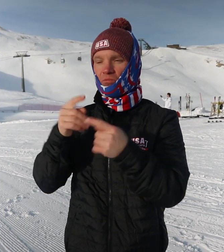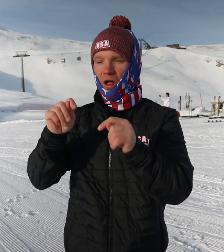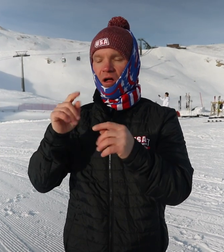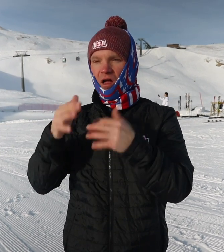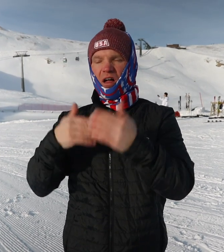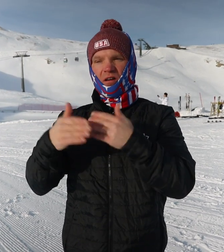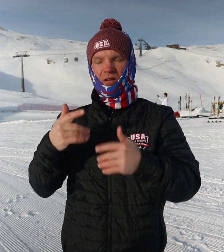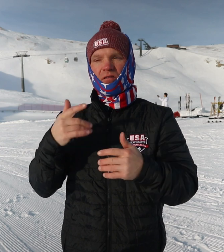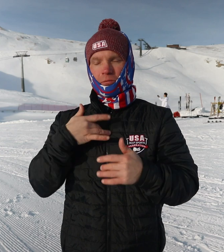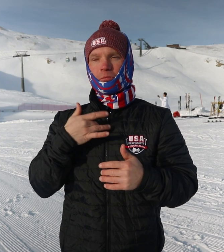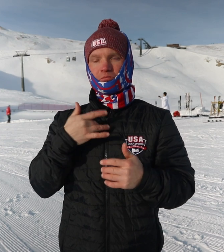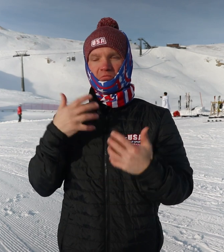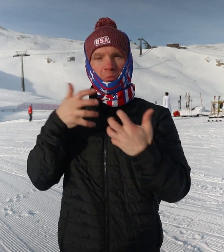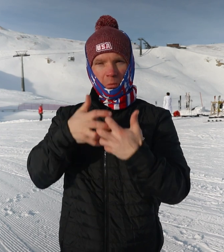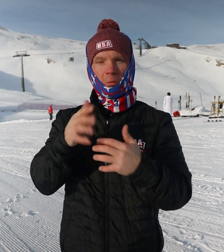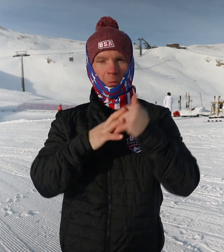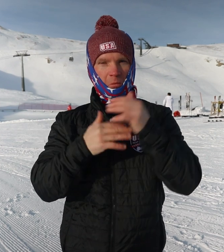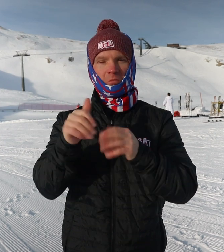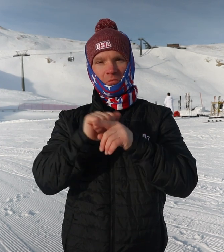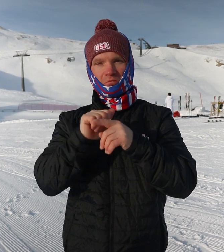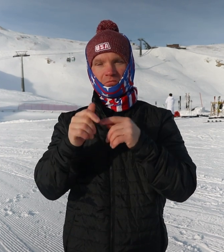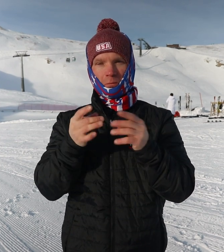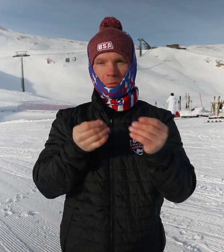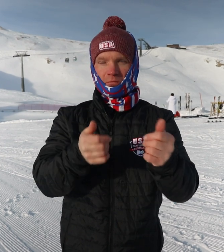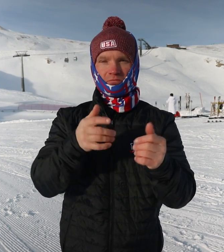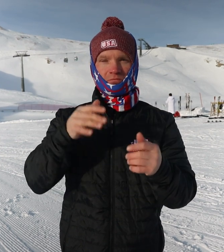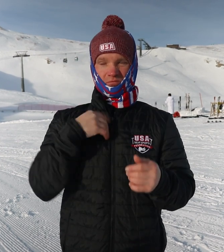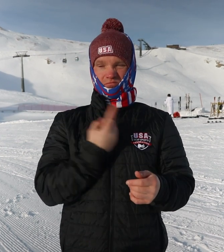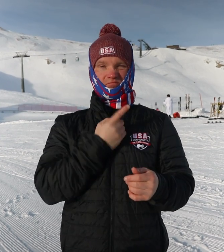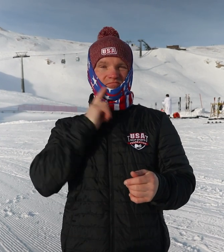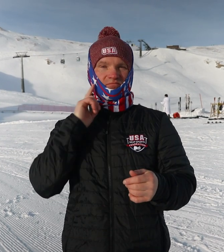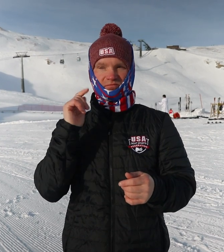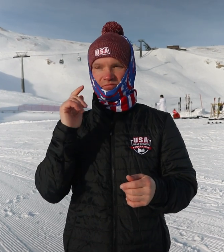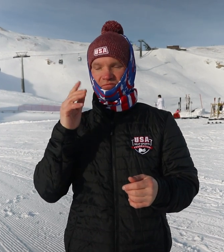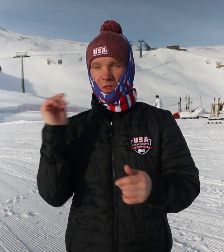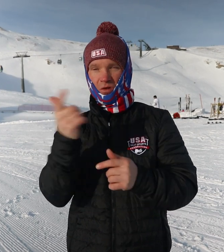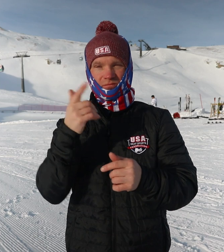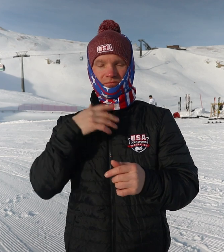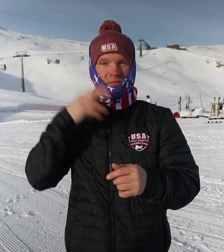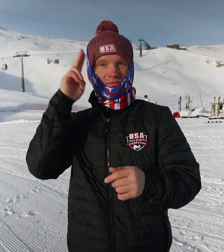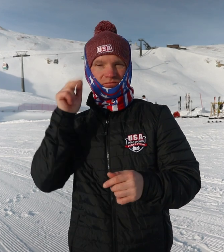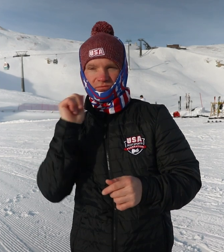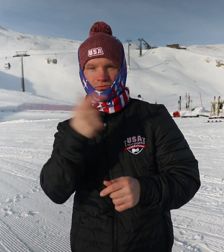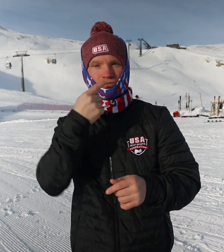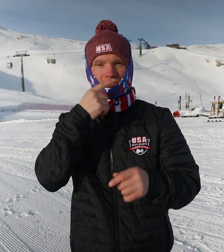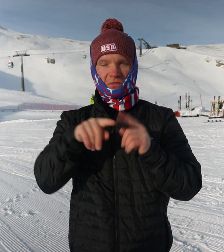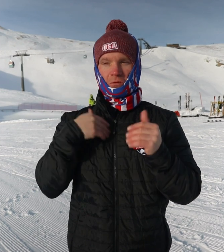I gave it a try myself and found that it was a good fit. I’m the only deaf one - all my uncles and aunts are hearing,